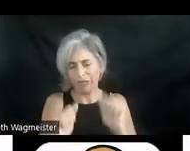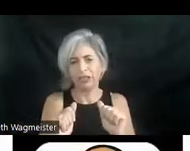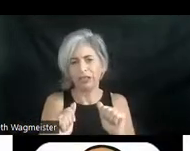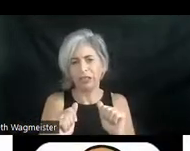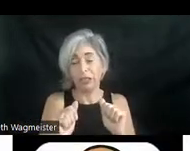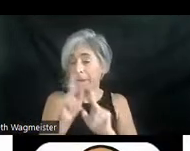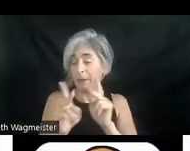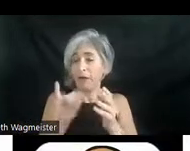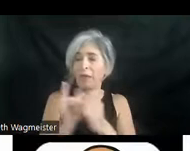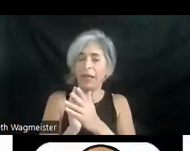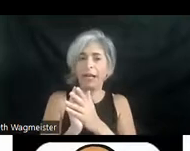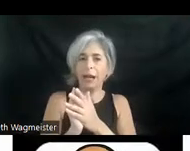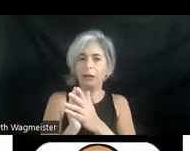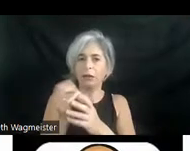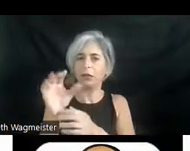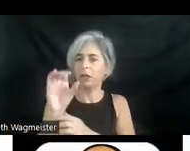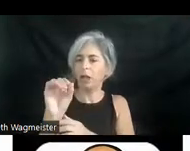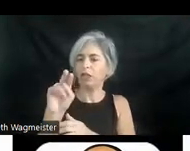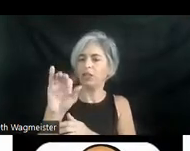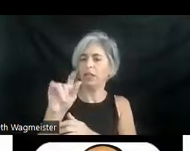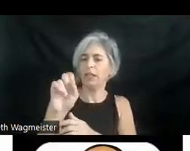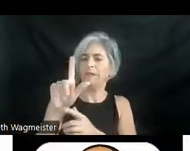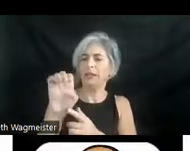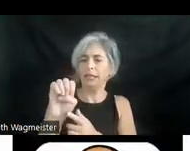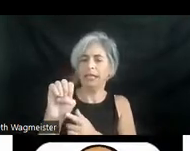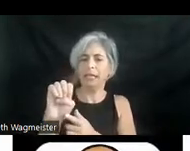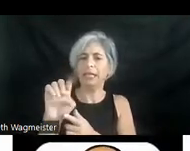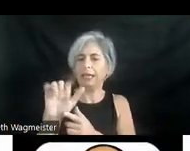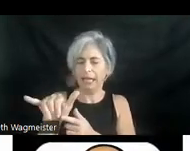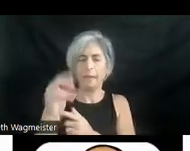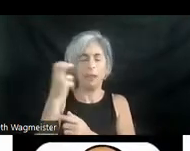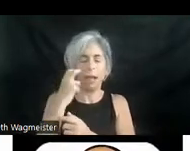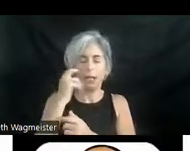peep are on are congenitally blind. They grow up in the world. They know that green means